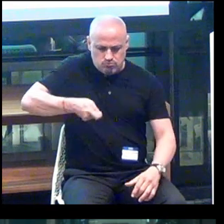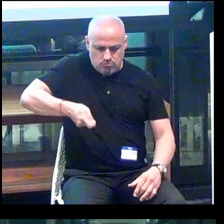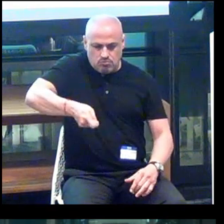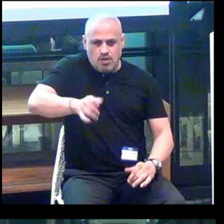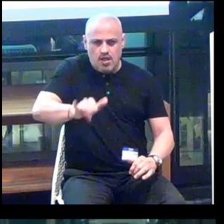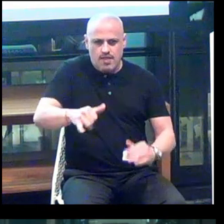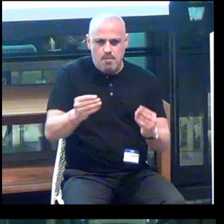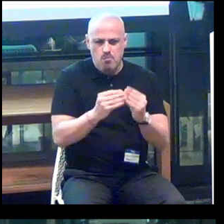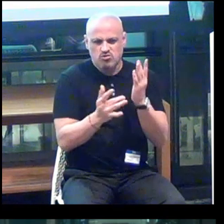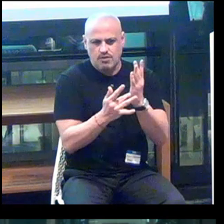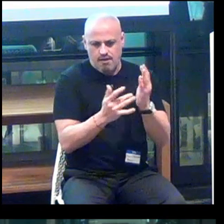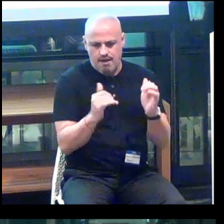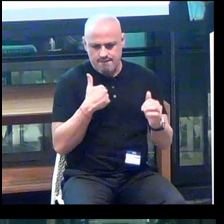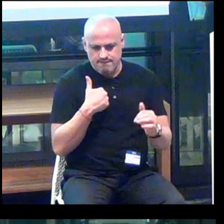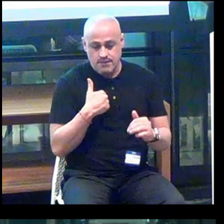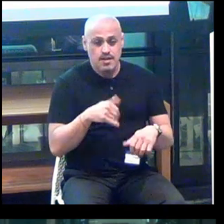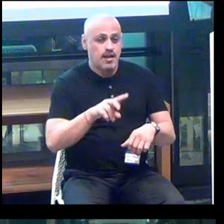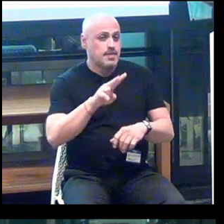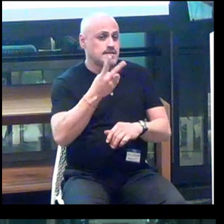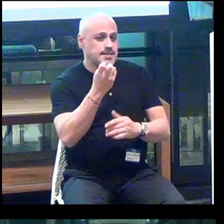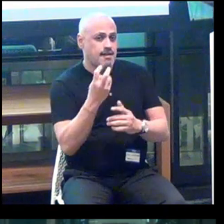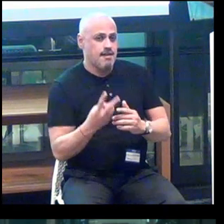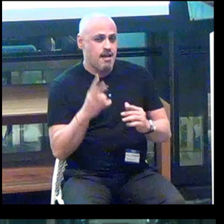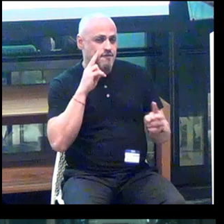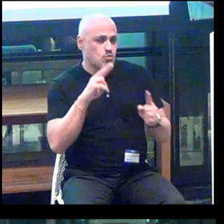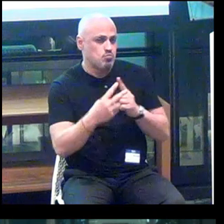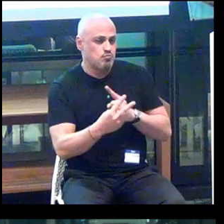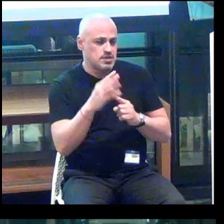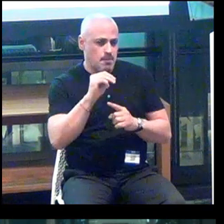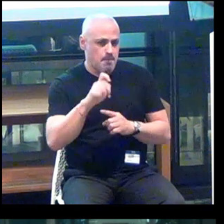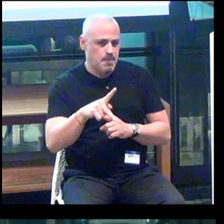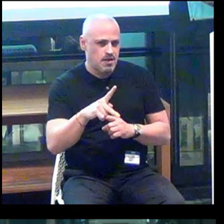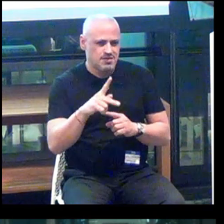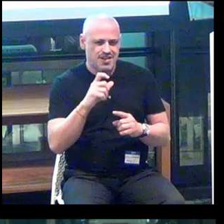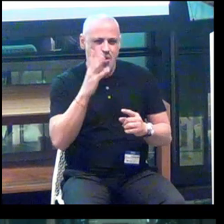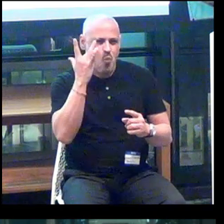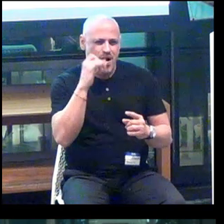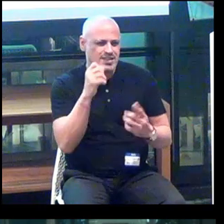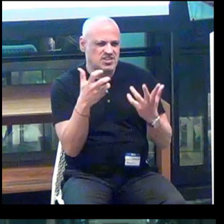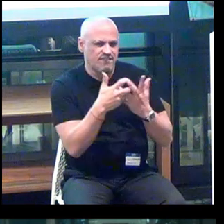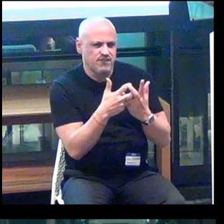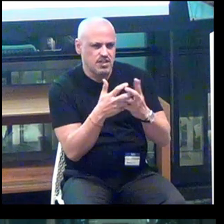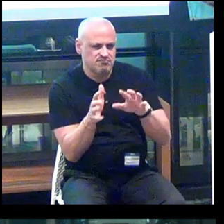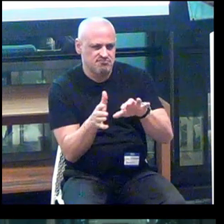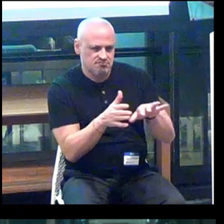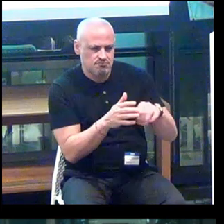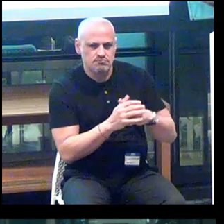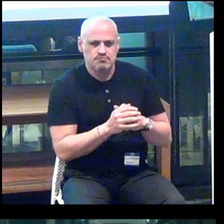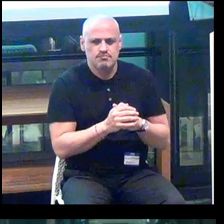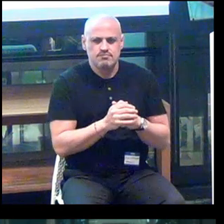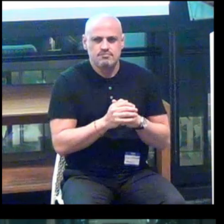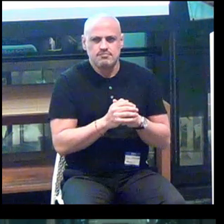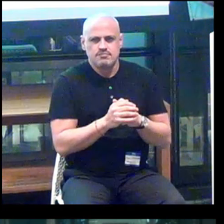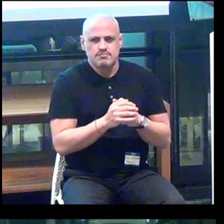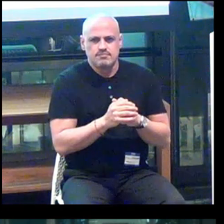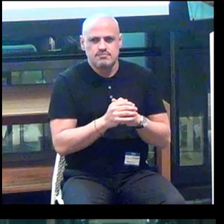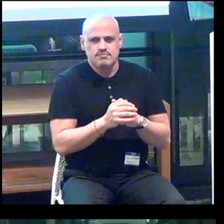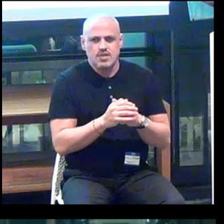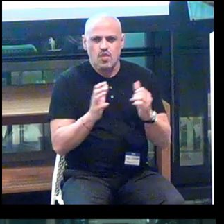The second half of the perceptual market map, because it doesn't fit, is: The most active